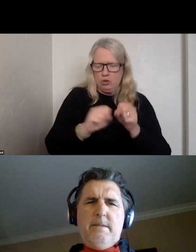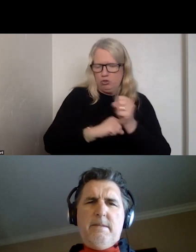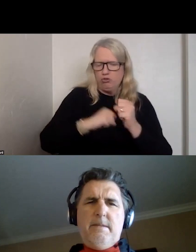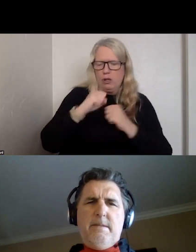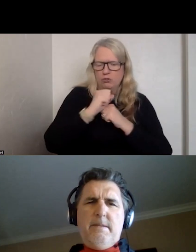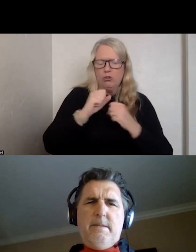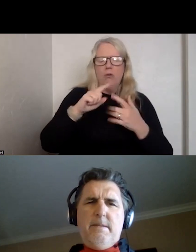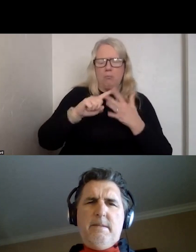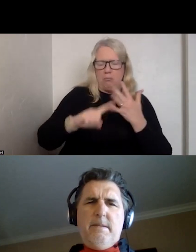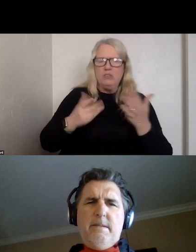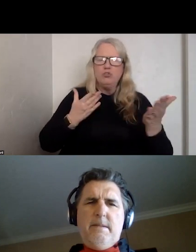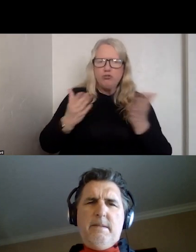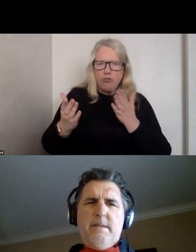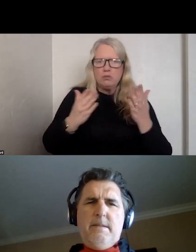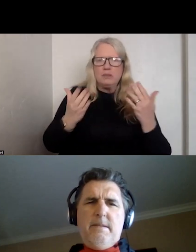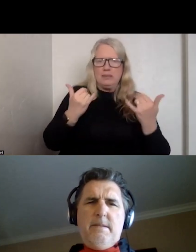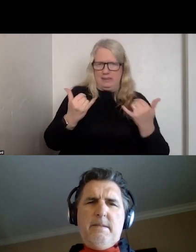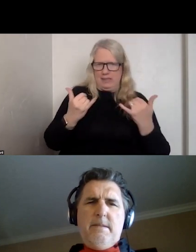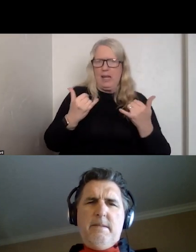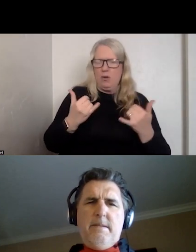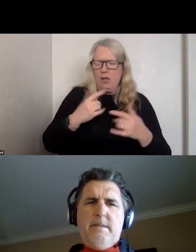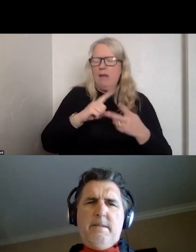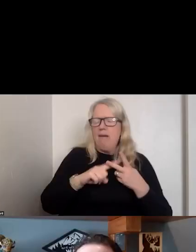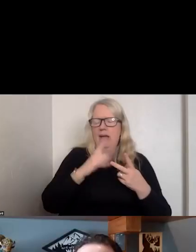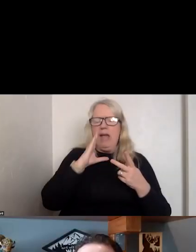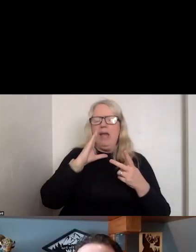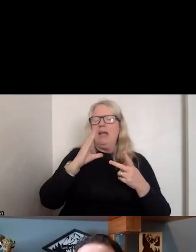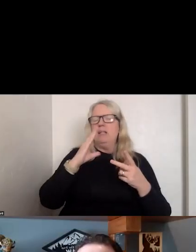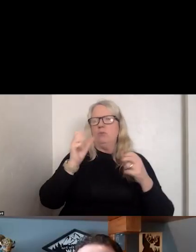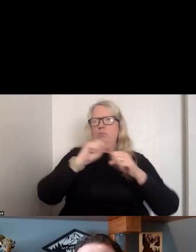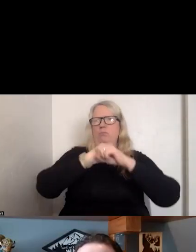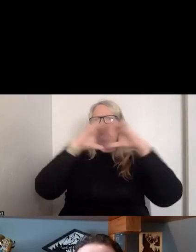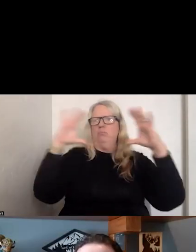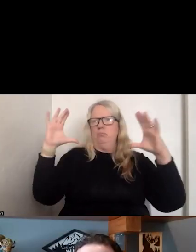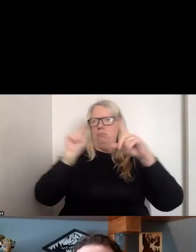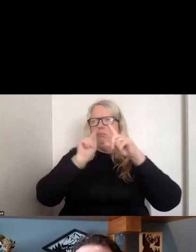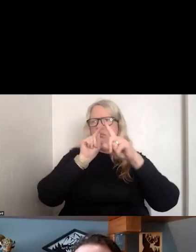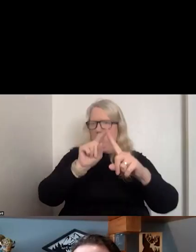THAT WE HAVE AND A LARGER INITIATIVE WHERE WE ARE WORKING WITH